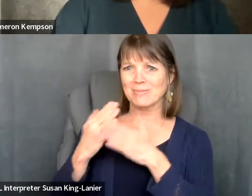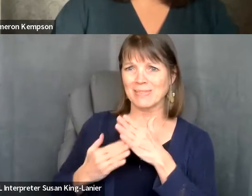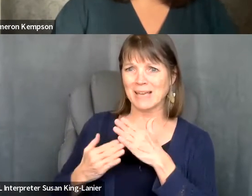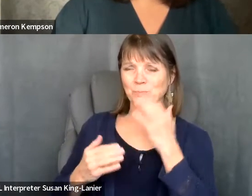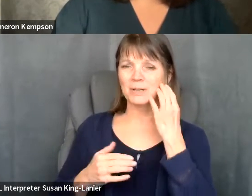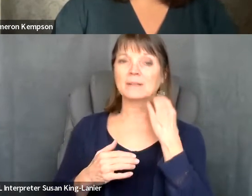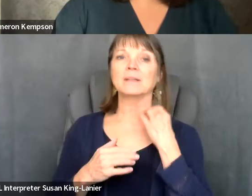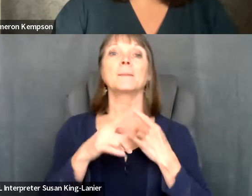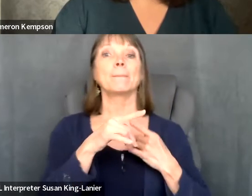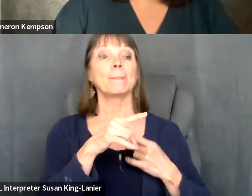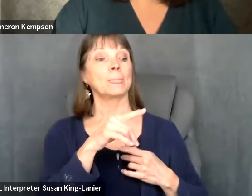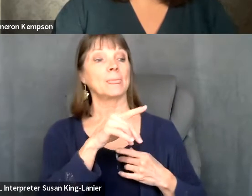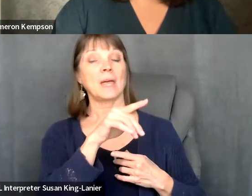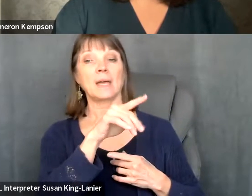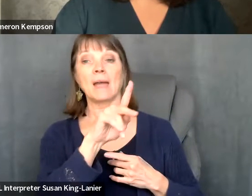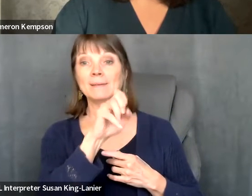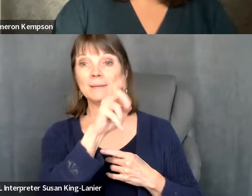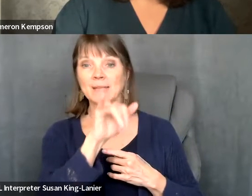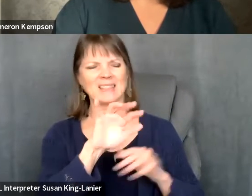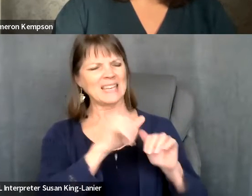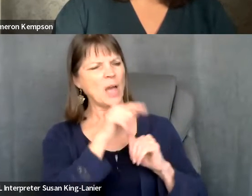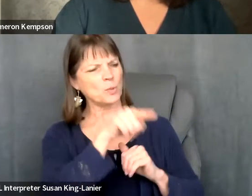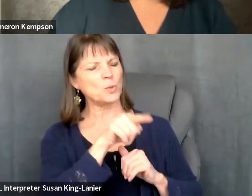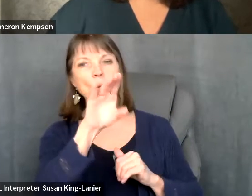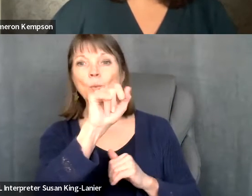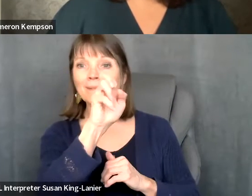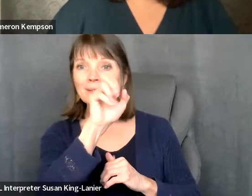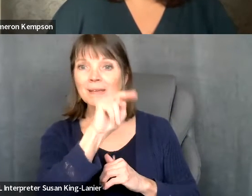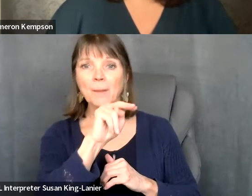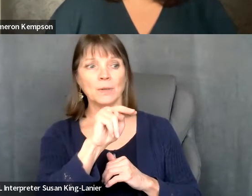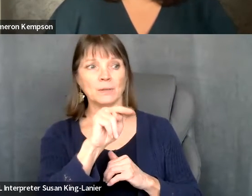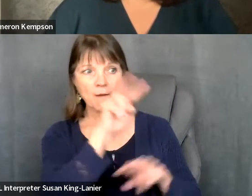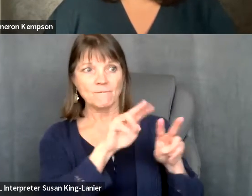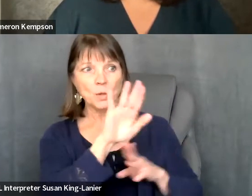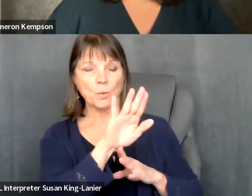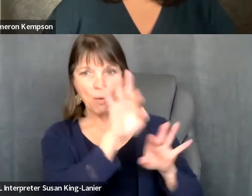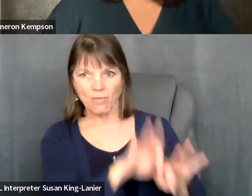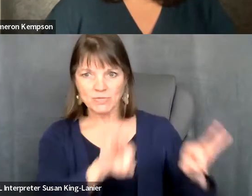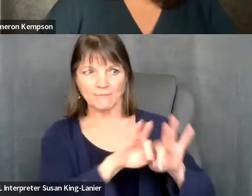Kelly Crosbie: I would love to know. How. How do you view the value of the work that you do as a directly for professional